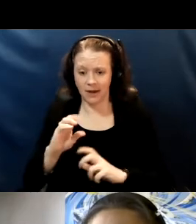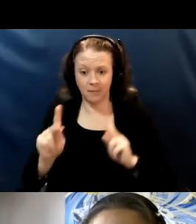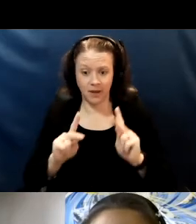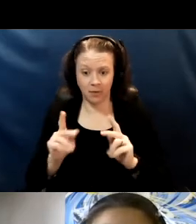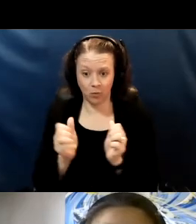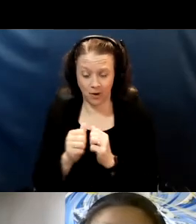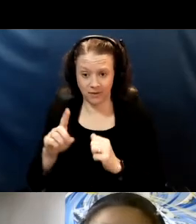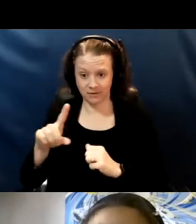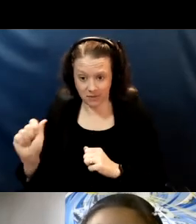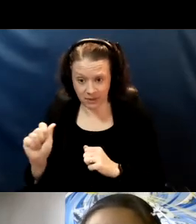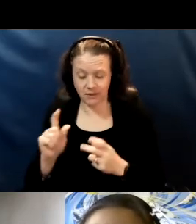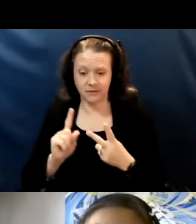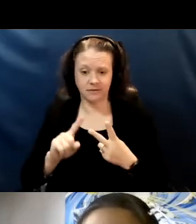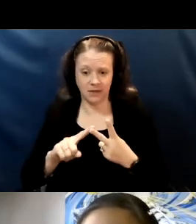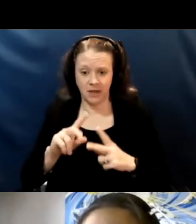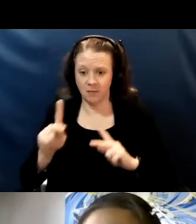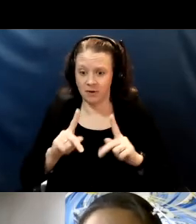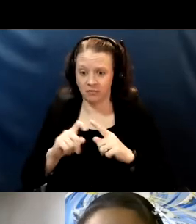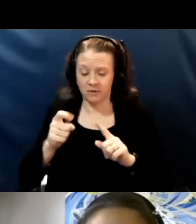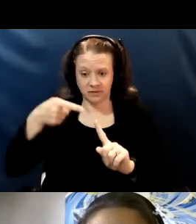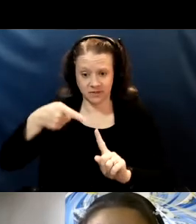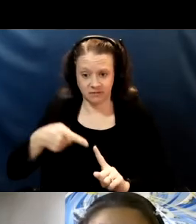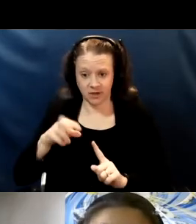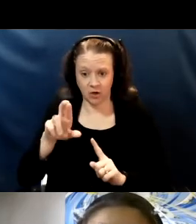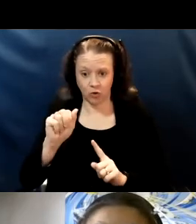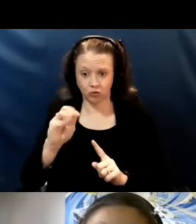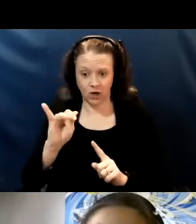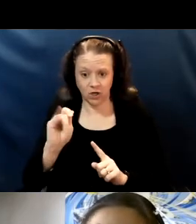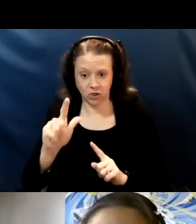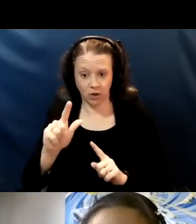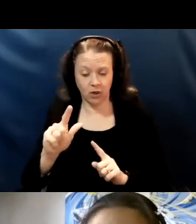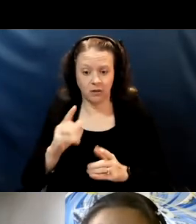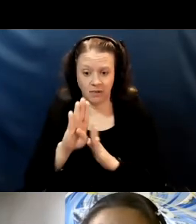people from a specific racial backgrounds and socioeconomic statuses